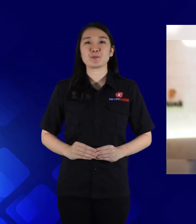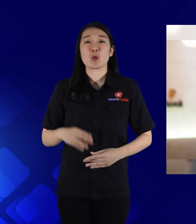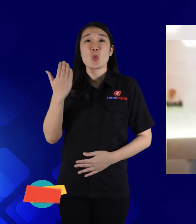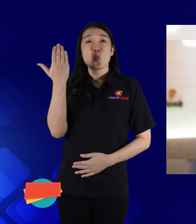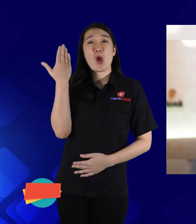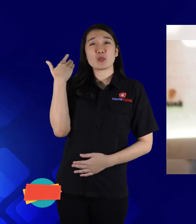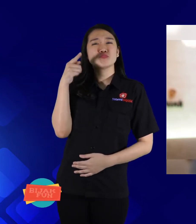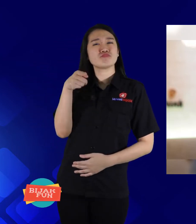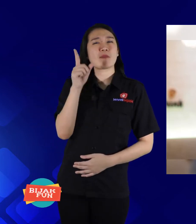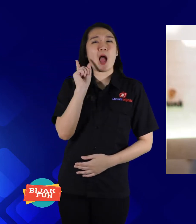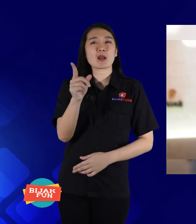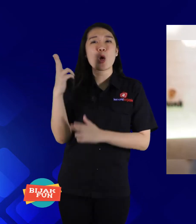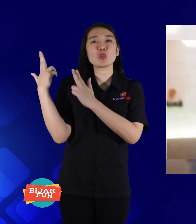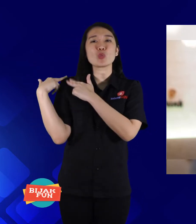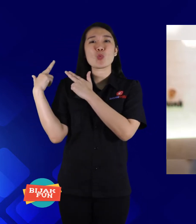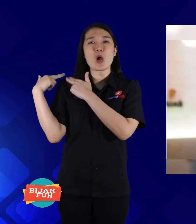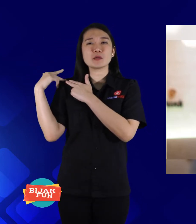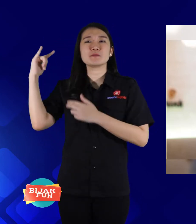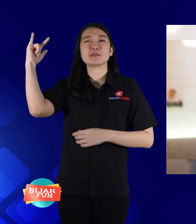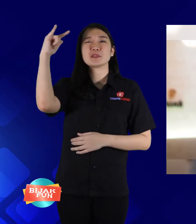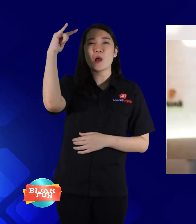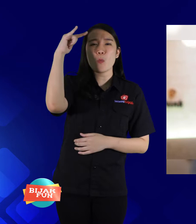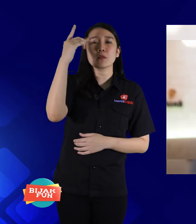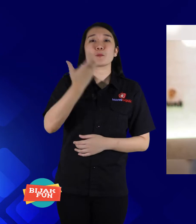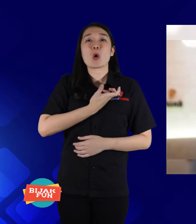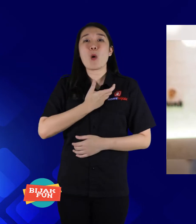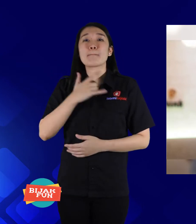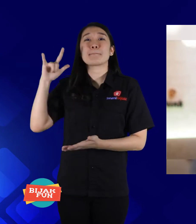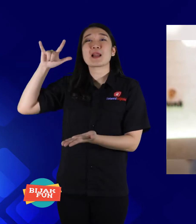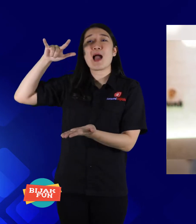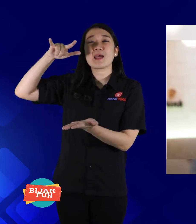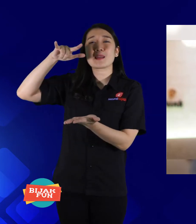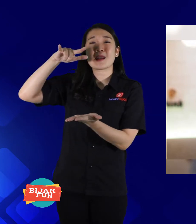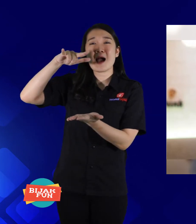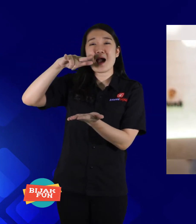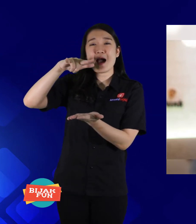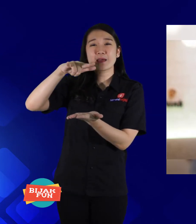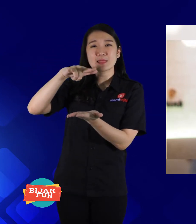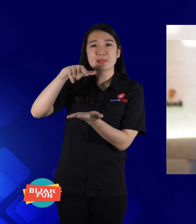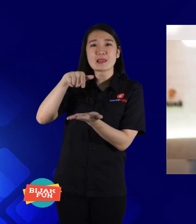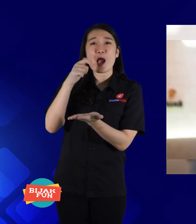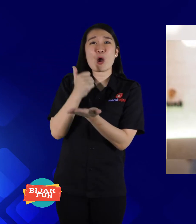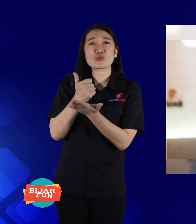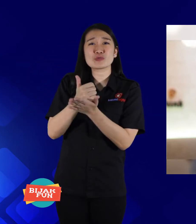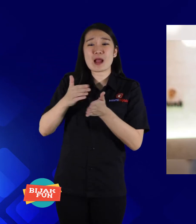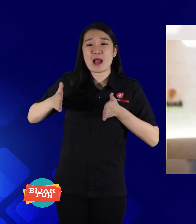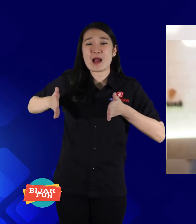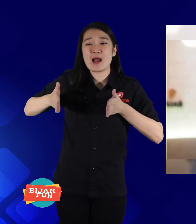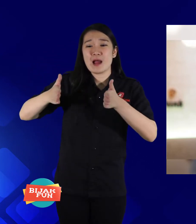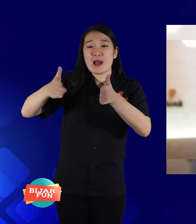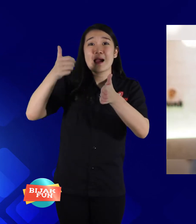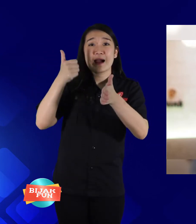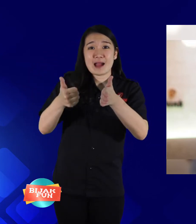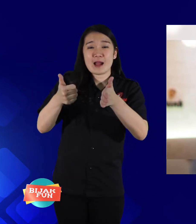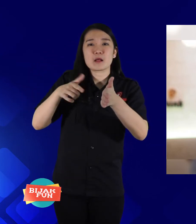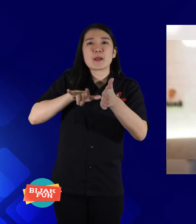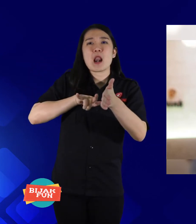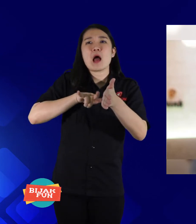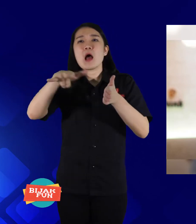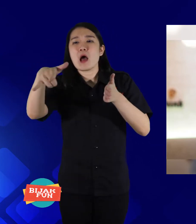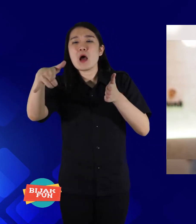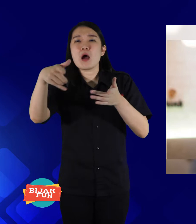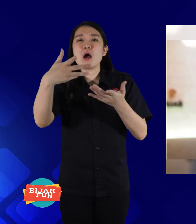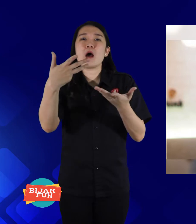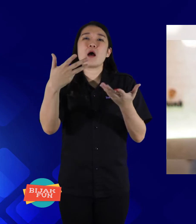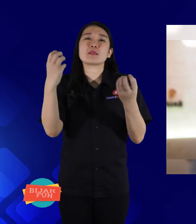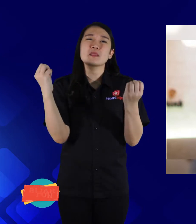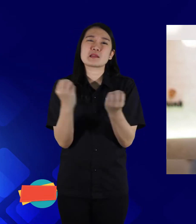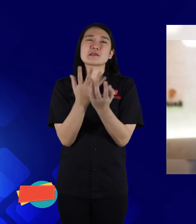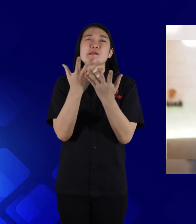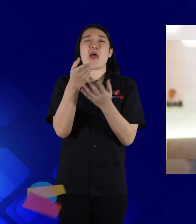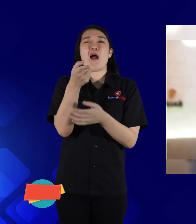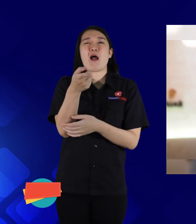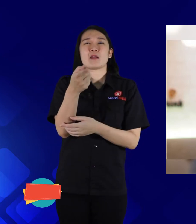When on duty, the plane is about to land should be on the runway uh off the runway